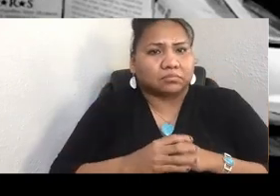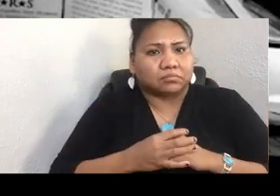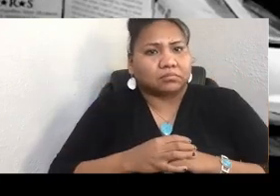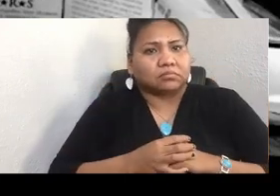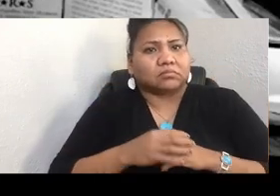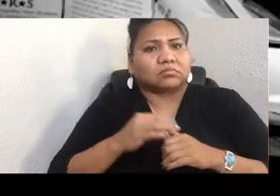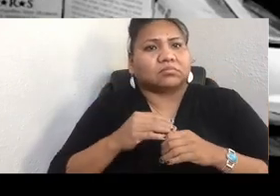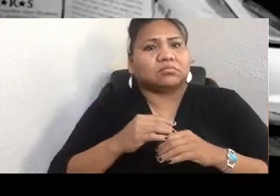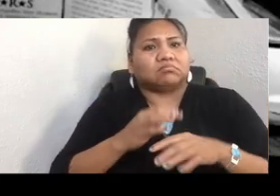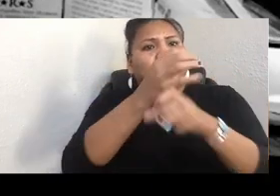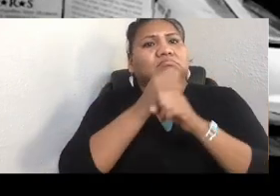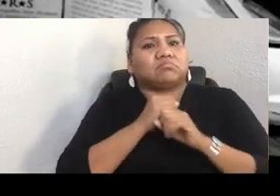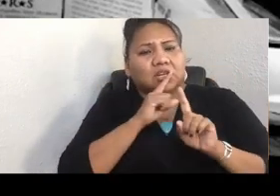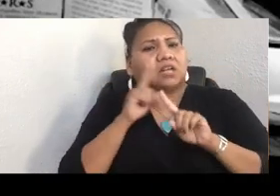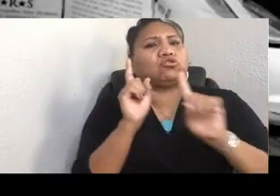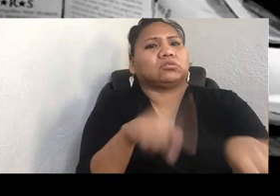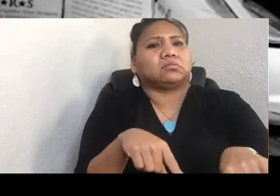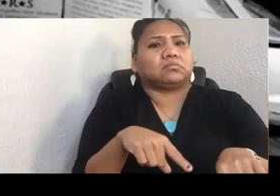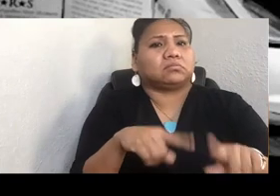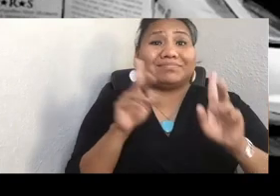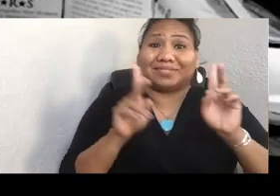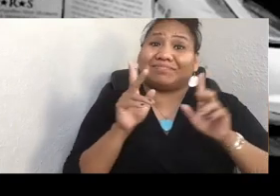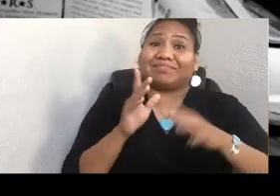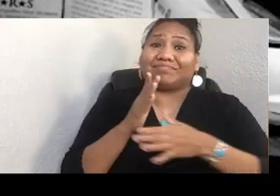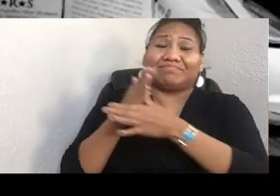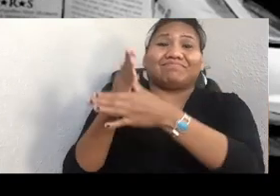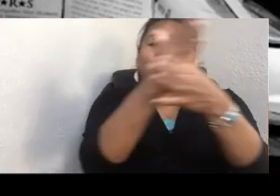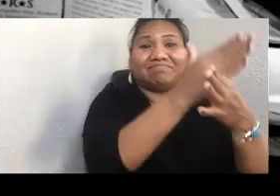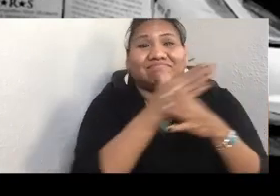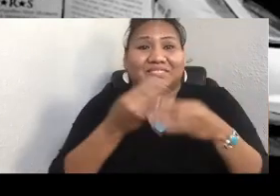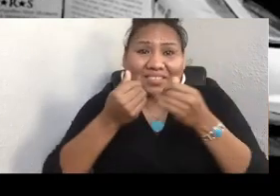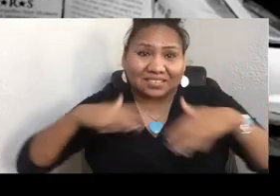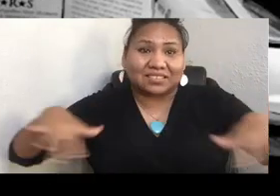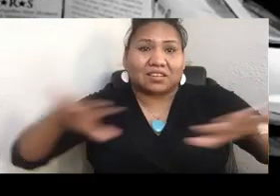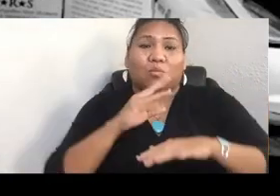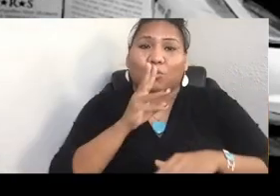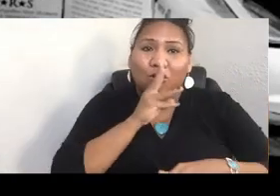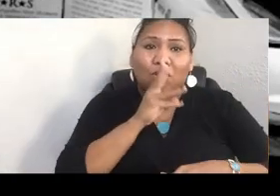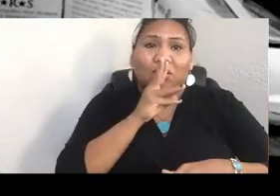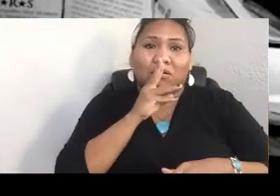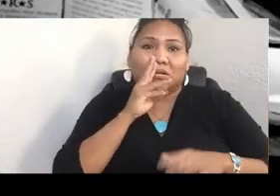People shared their land and water-based identities. I realized that we are our homelands.